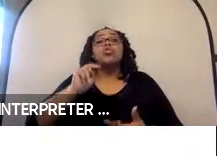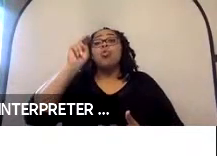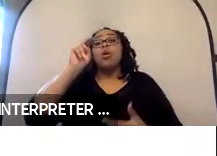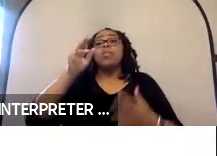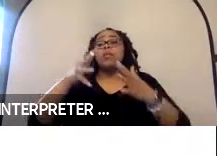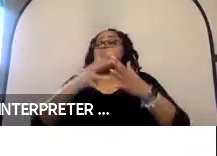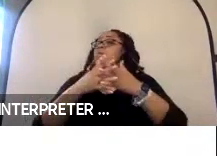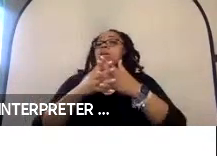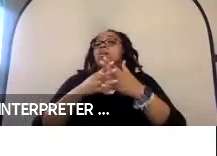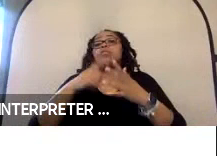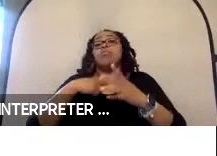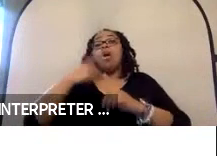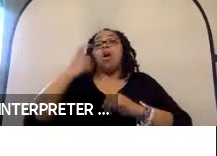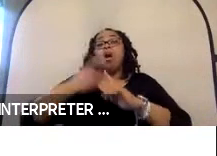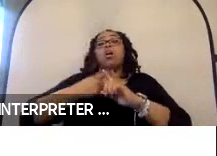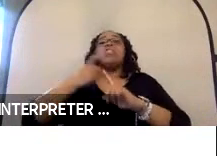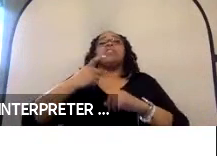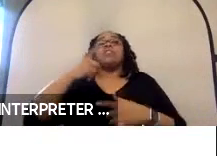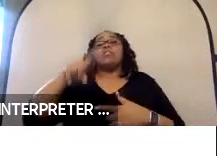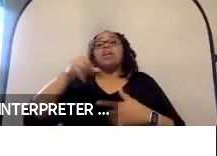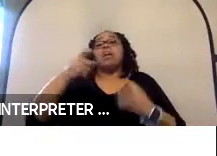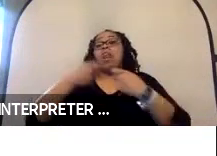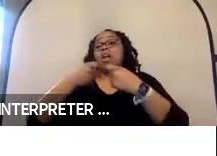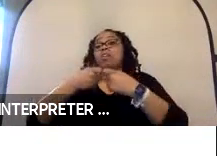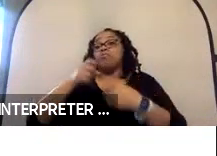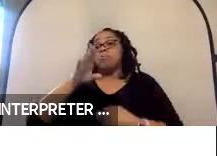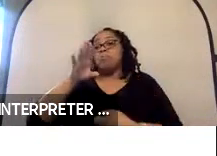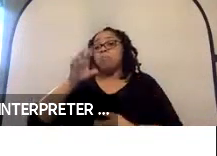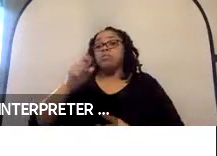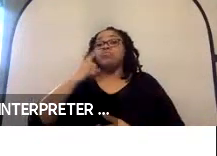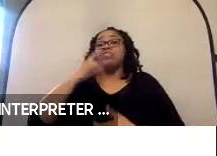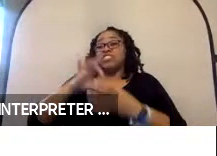have automated one of their electric buses that was just released earlier this year.